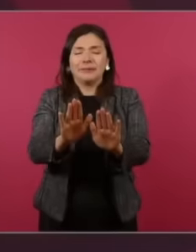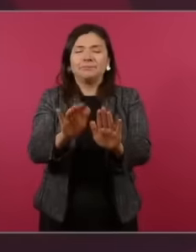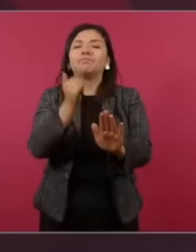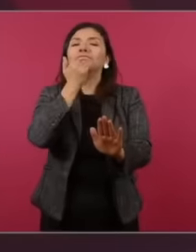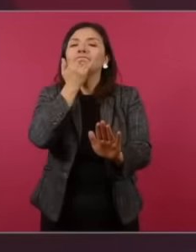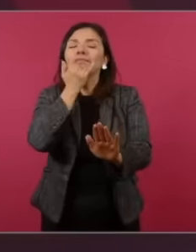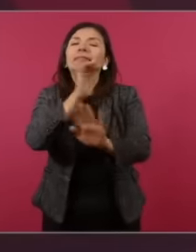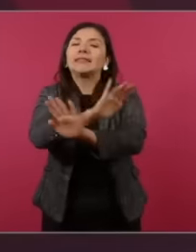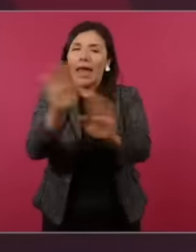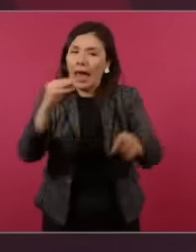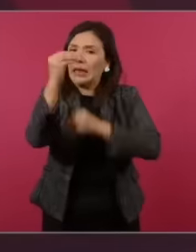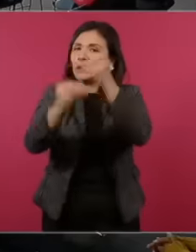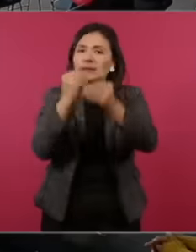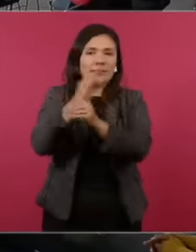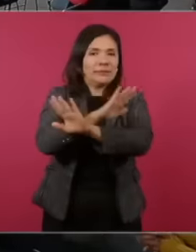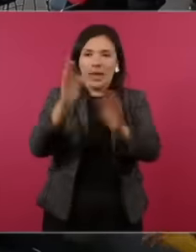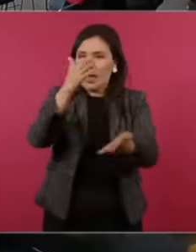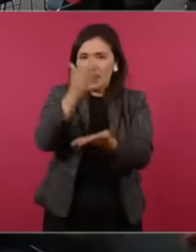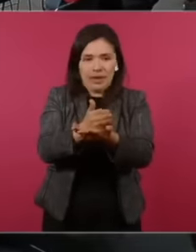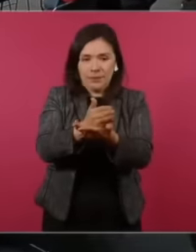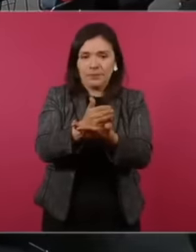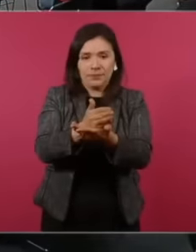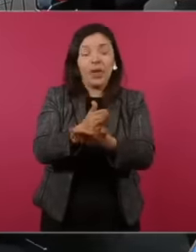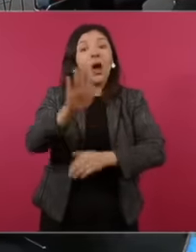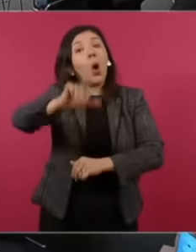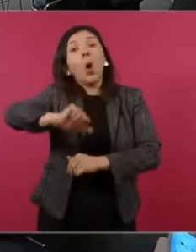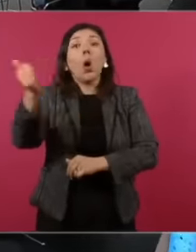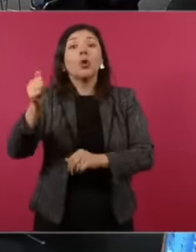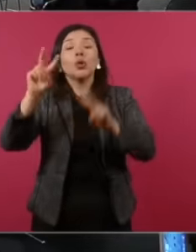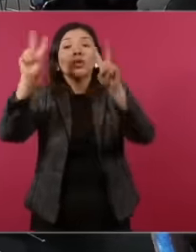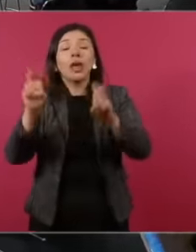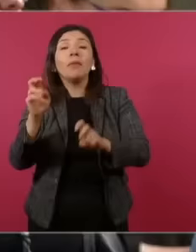yes Well we're not going to talk about her anymore but we are going to talk about something about future that worries us,